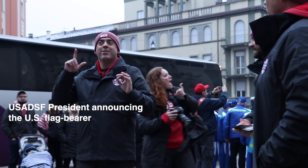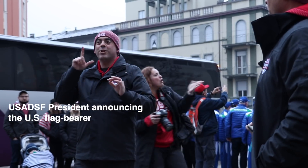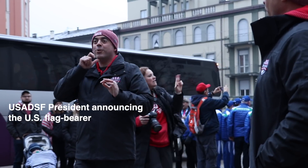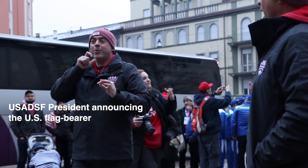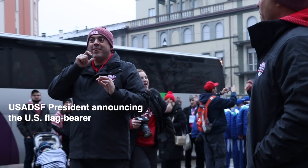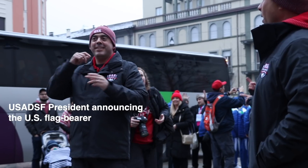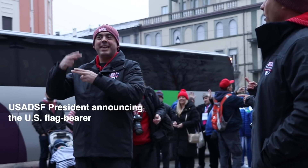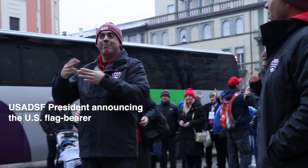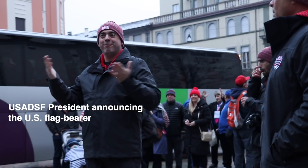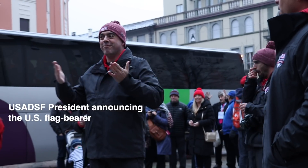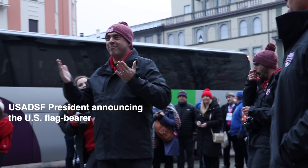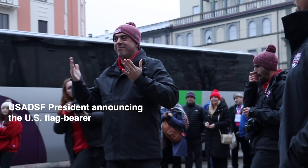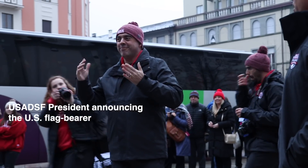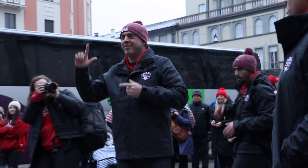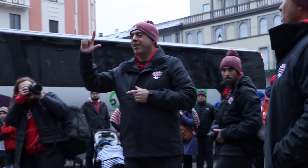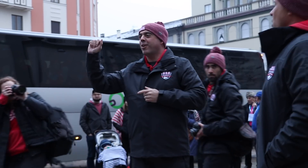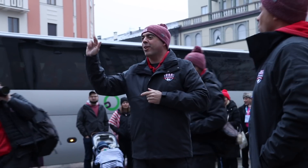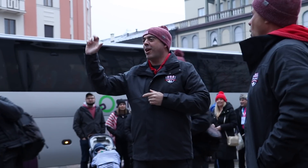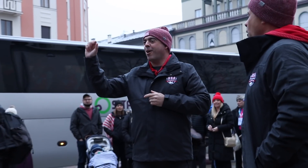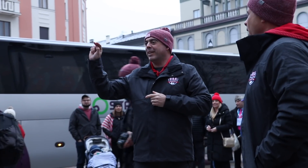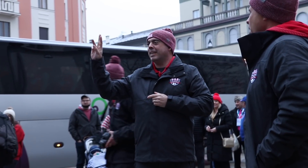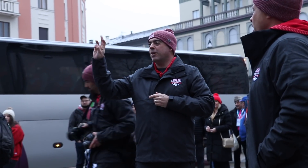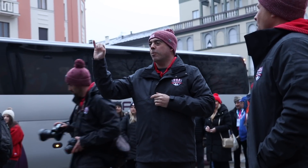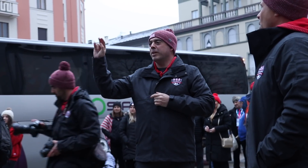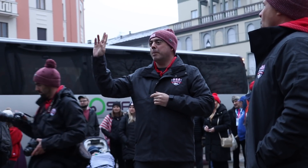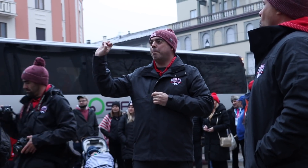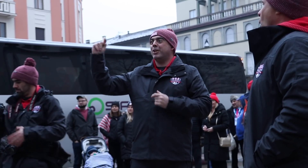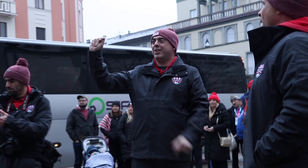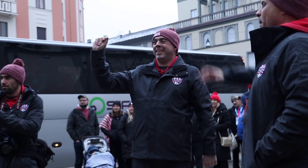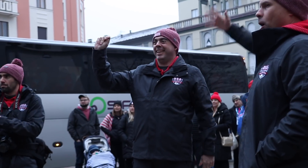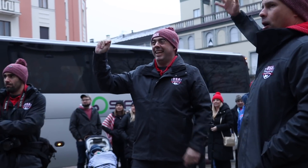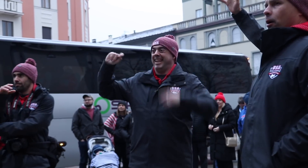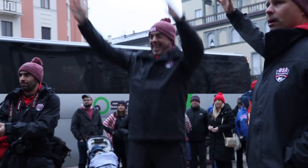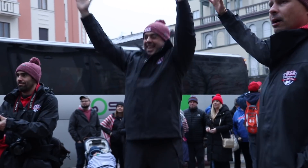Who is the person? Lauren Weibert!